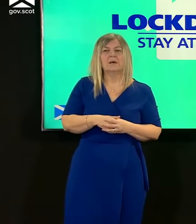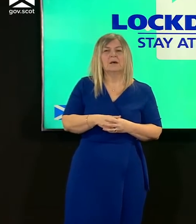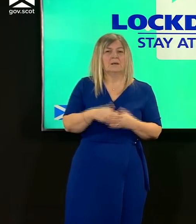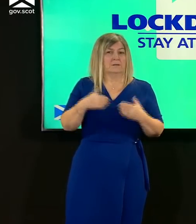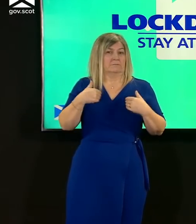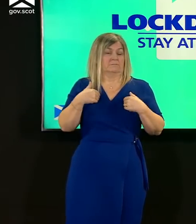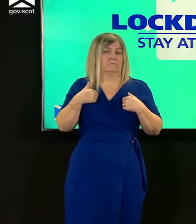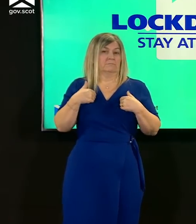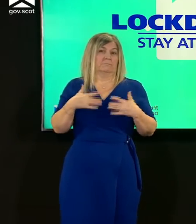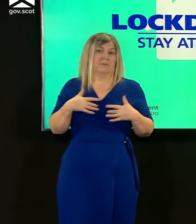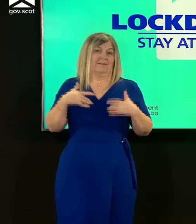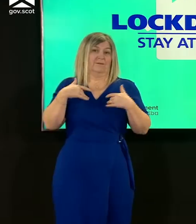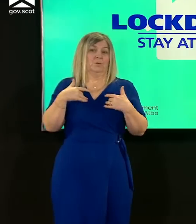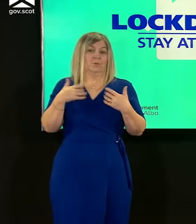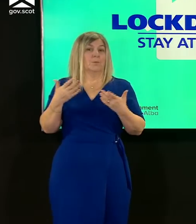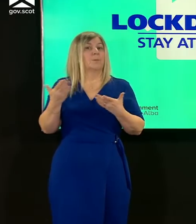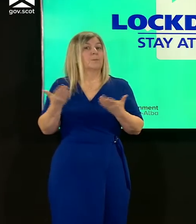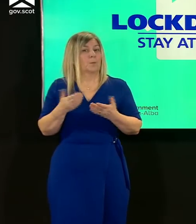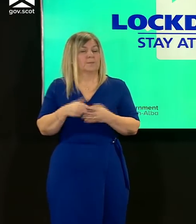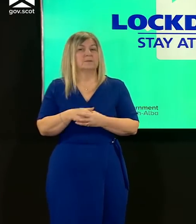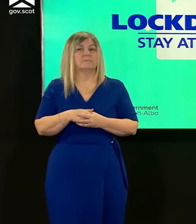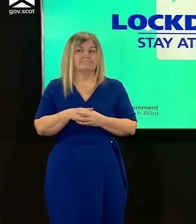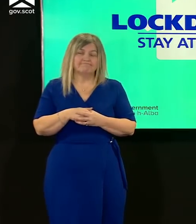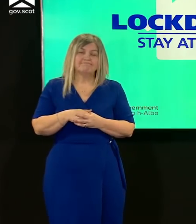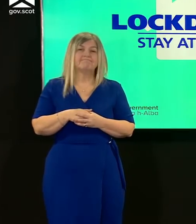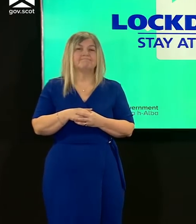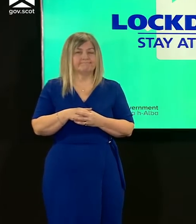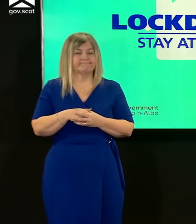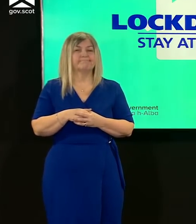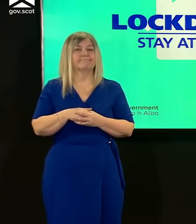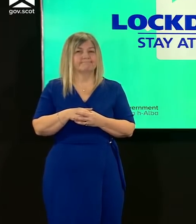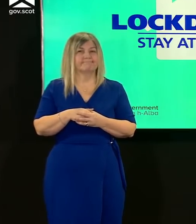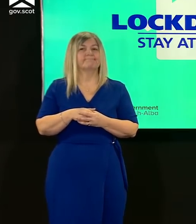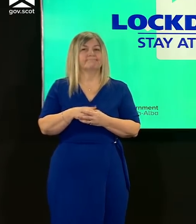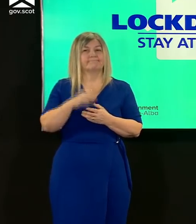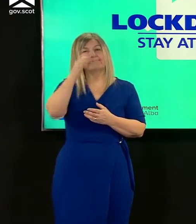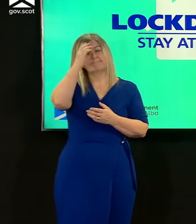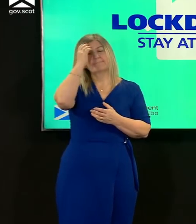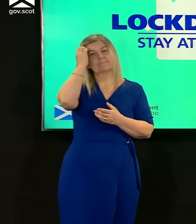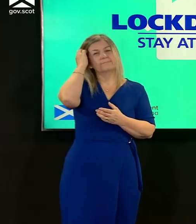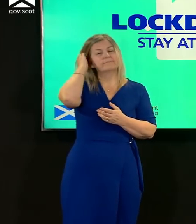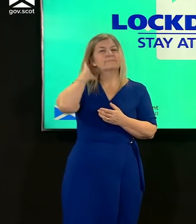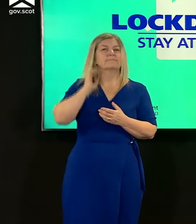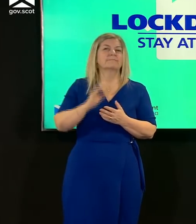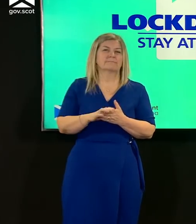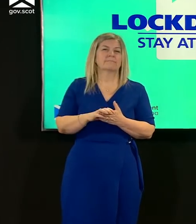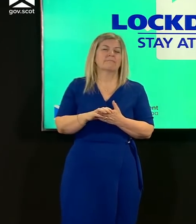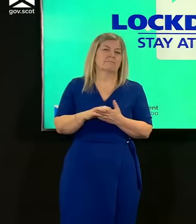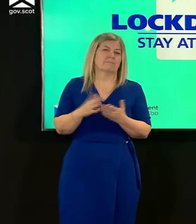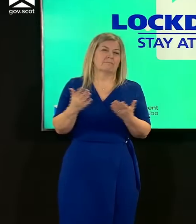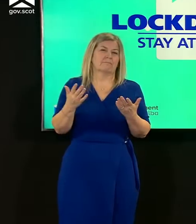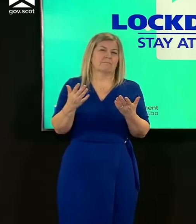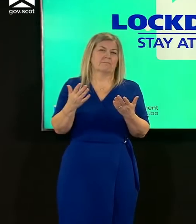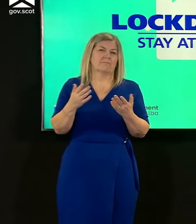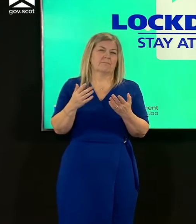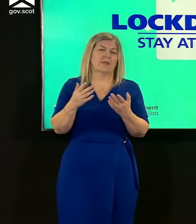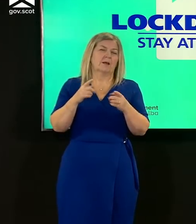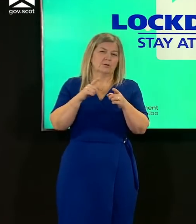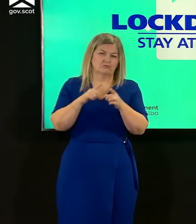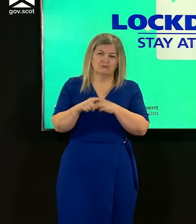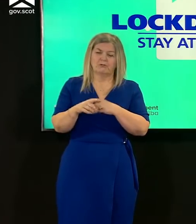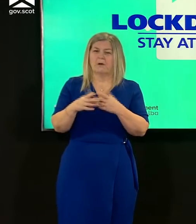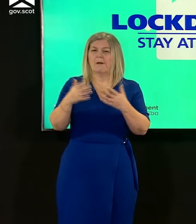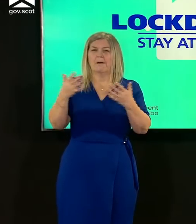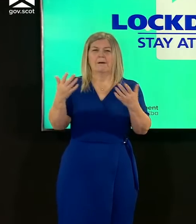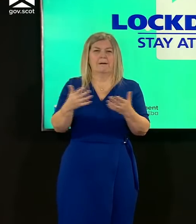is to try and take as many with me as i possibly can not only relatives and listening to their